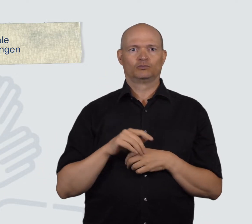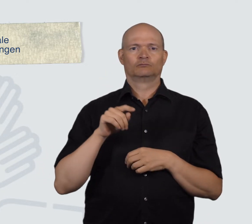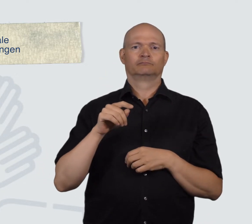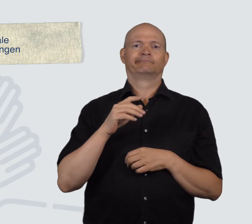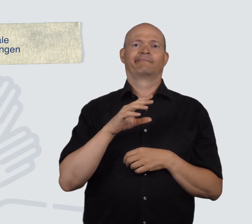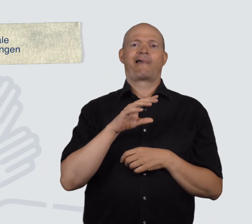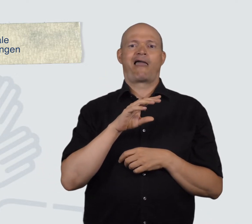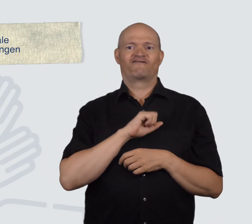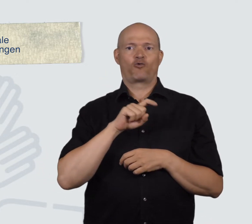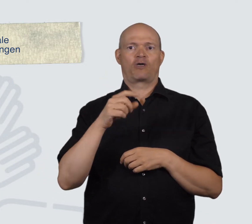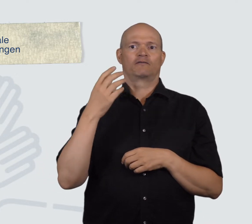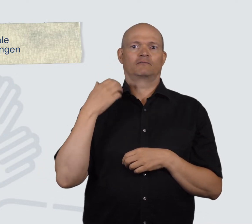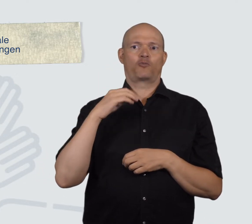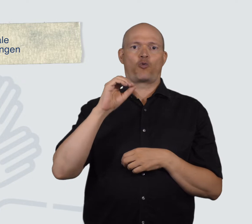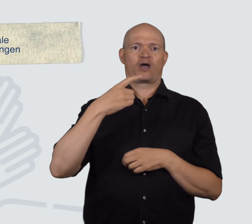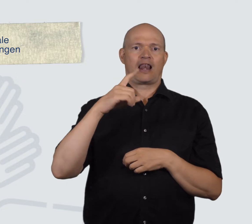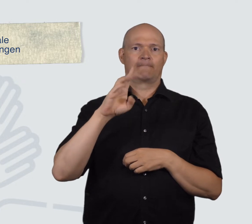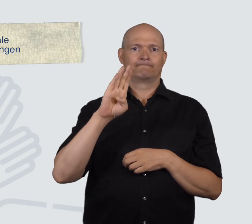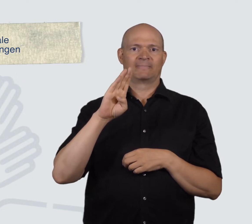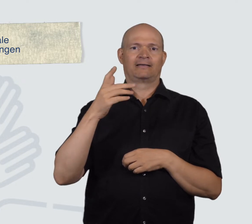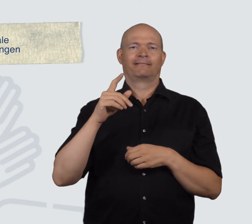It was successfully organised by the ÖGLB,